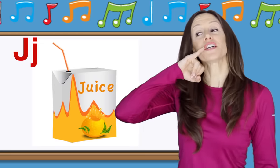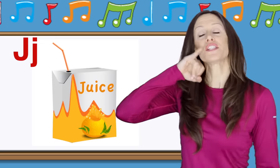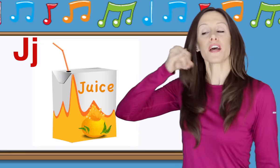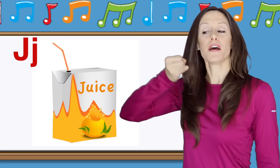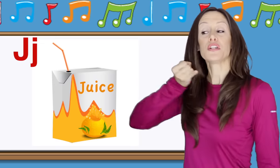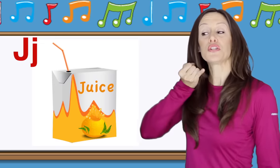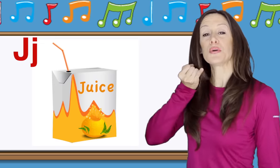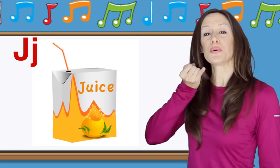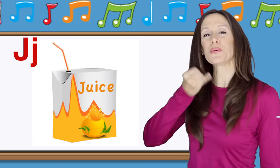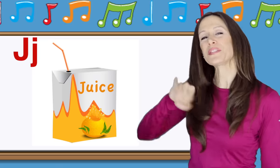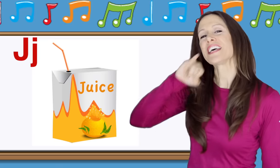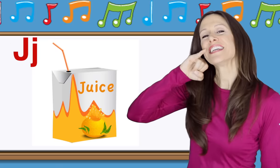J is for Juice